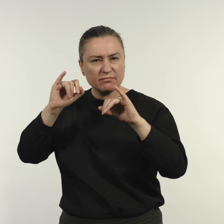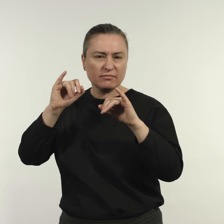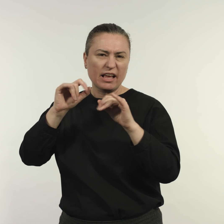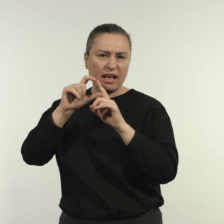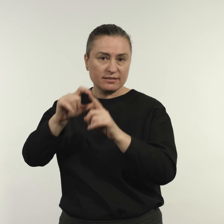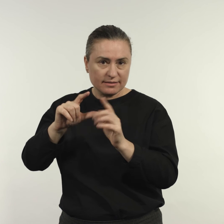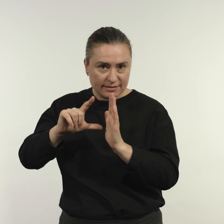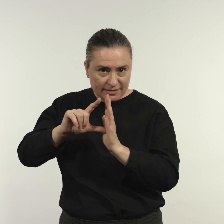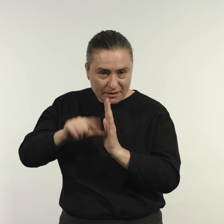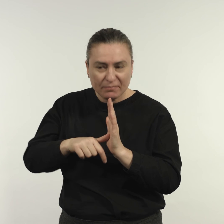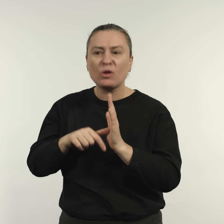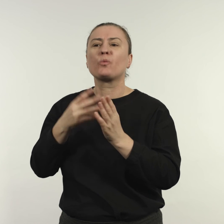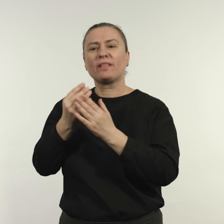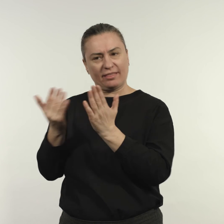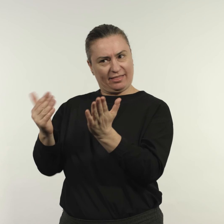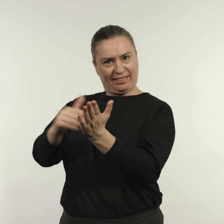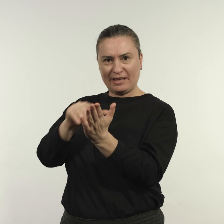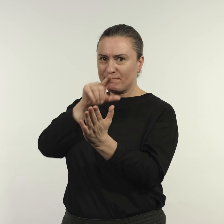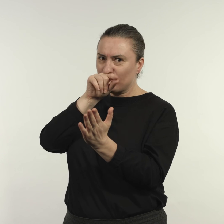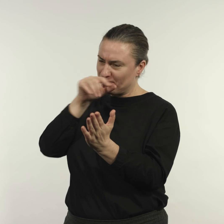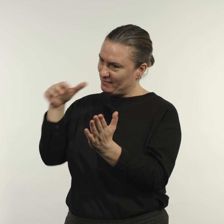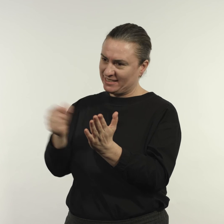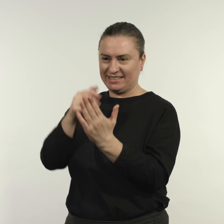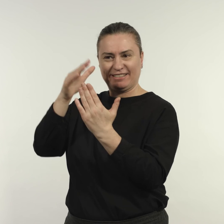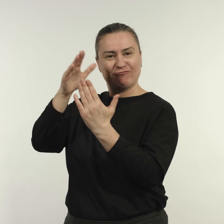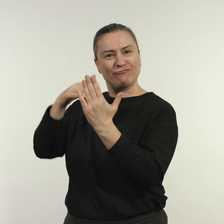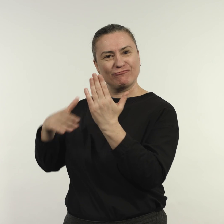which is why I wanted to paint a joint portrait – with Penguin, of course!’